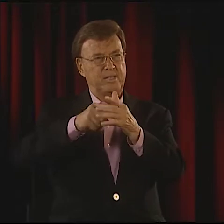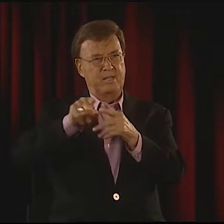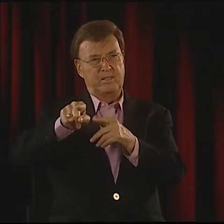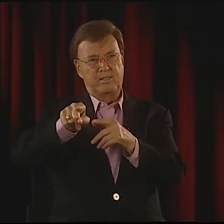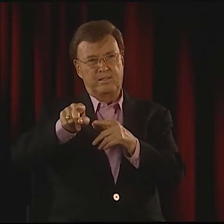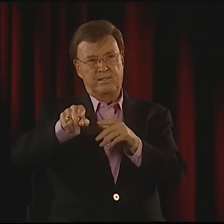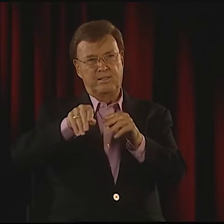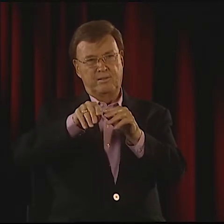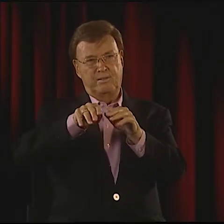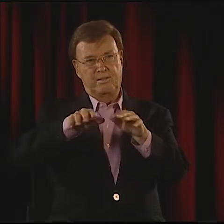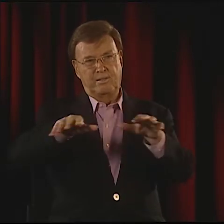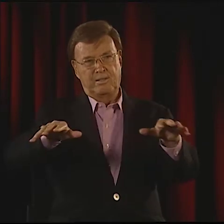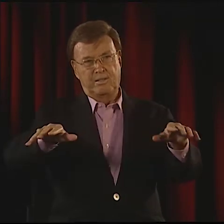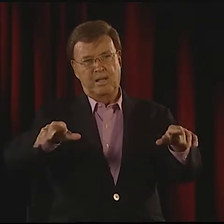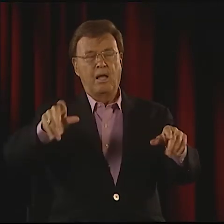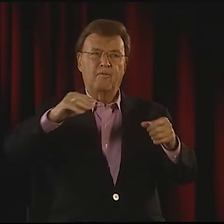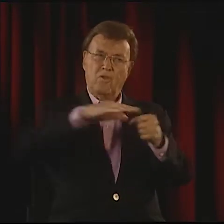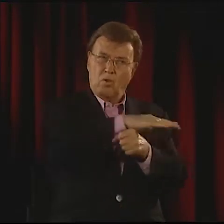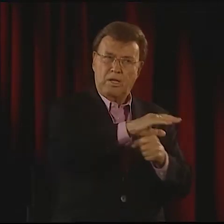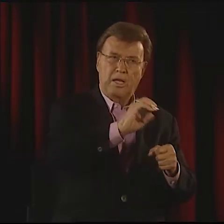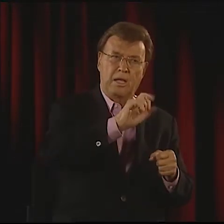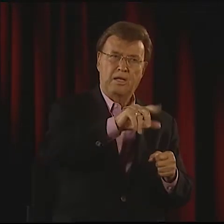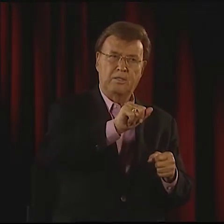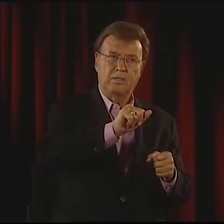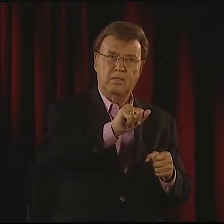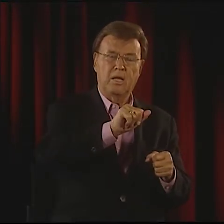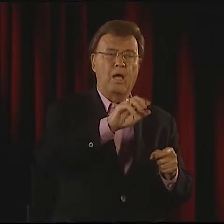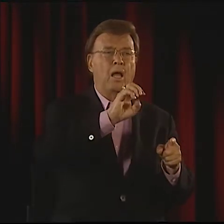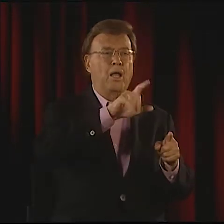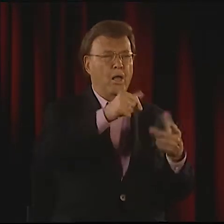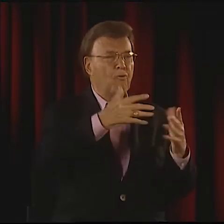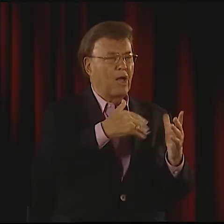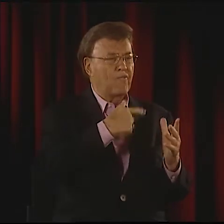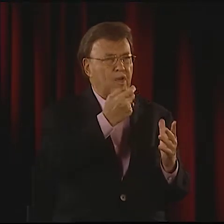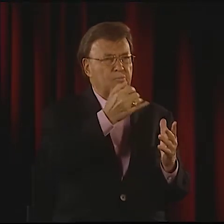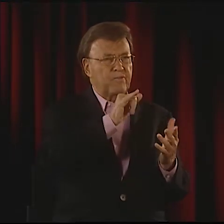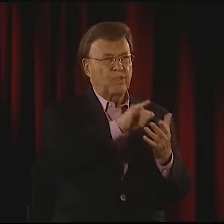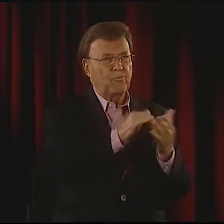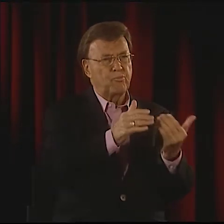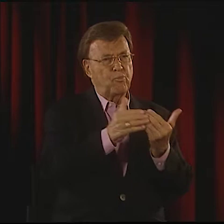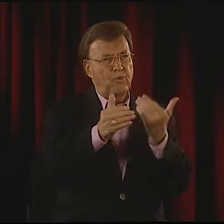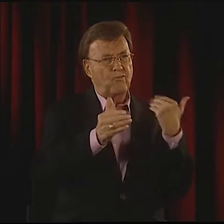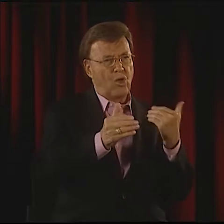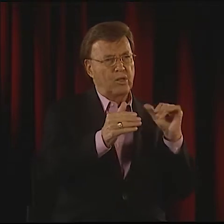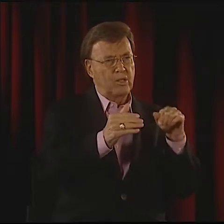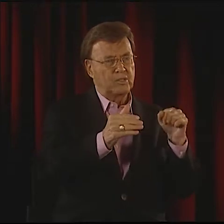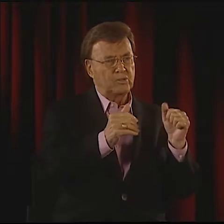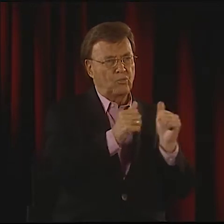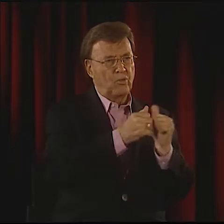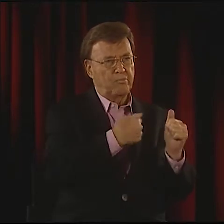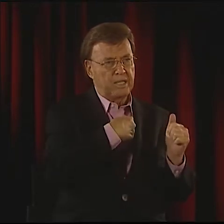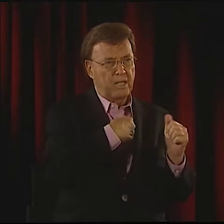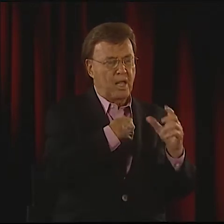YOU KNOW, DEBBIE MAYBE-- LET'S SEE. SHE INFLUENCED PATRICK GRAYBILL, I BELIEVE, BUT I THINK ALSO ELLA GOT INFLUENCE